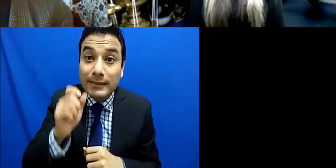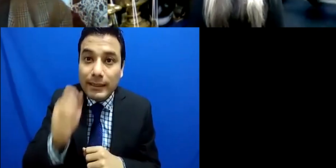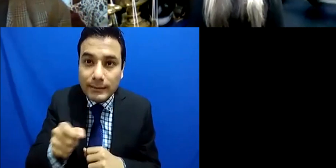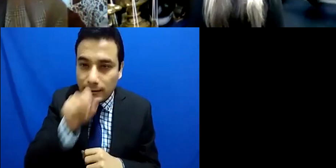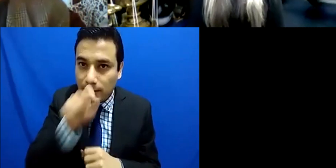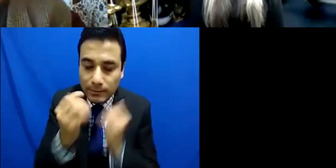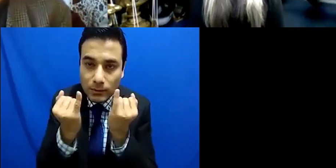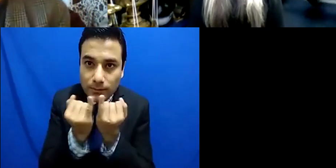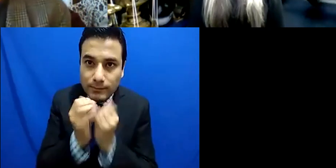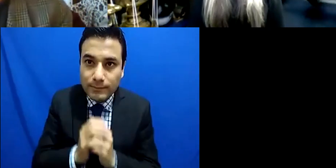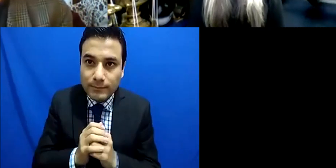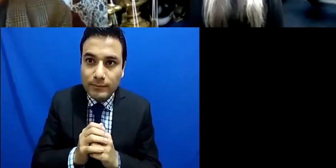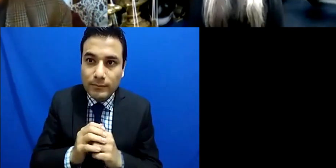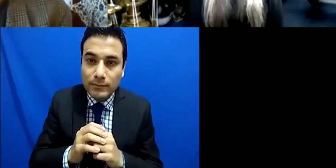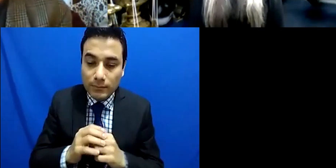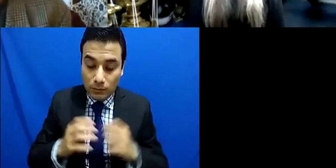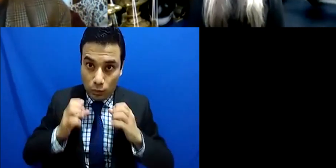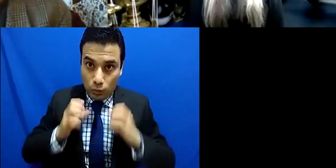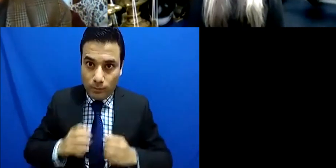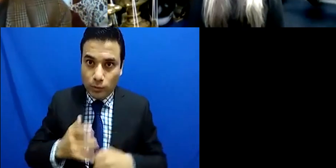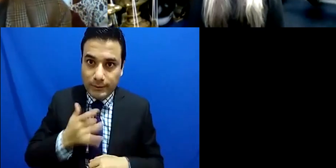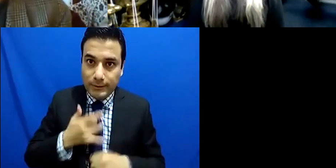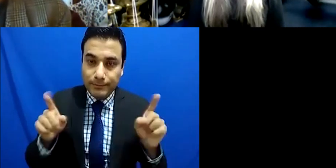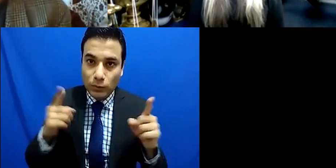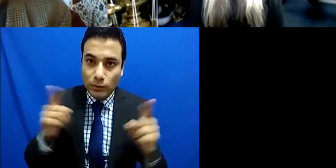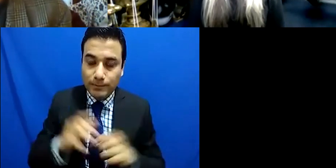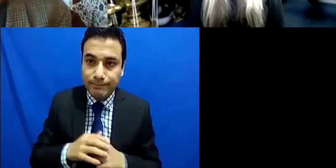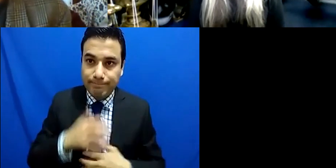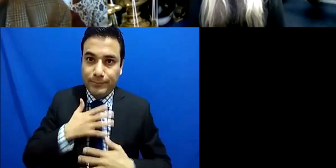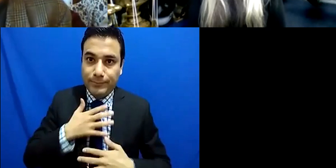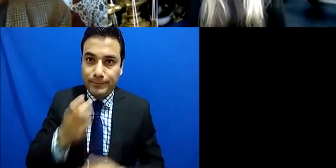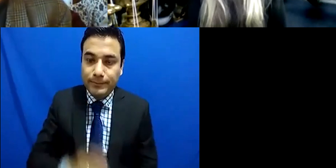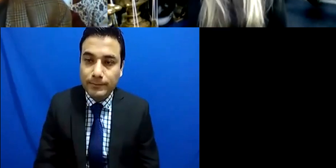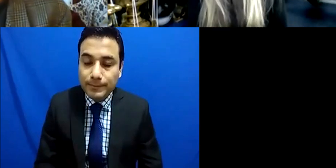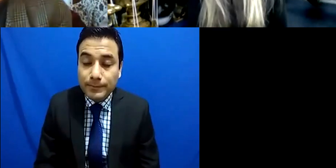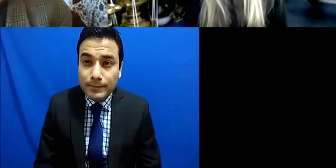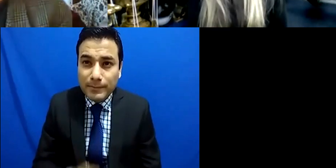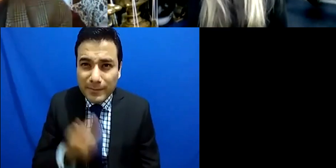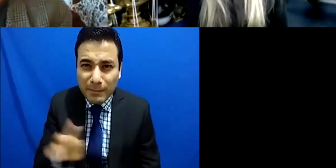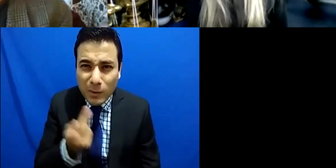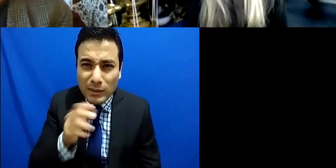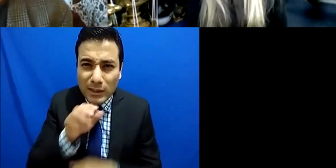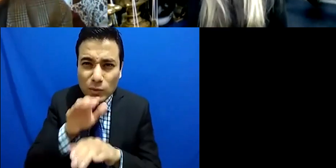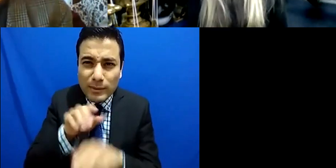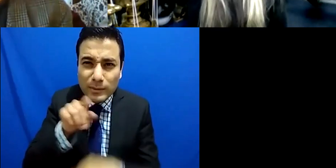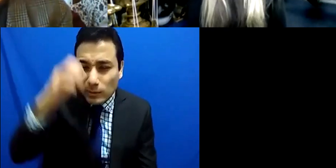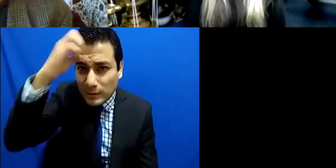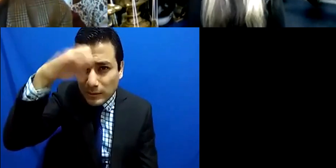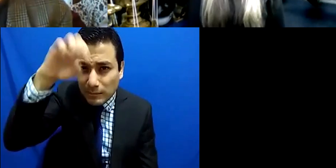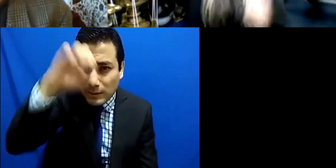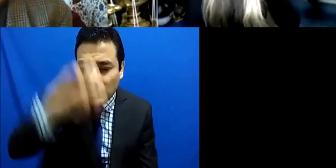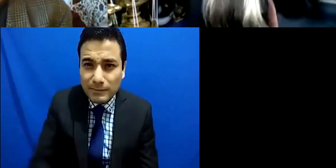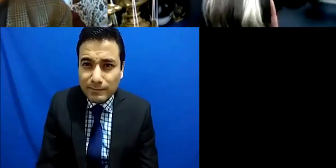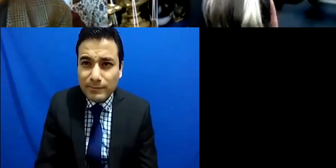There is a question here about your experience with teachers and peers once you were taken by